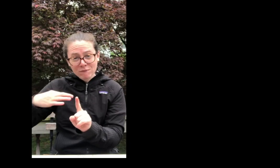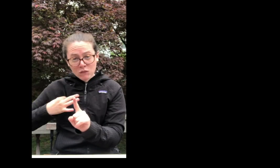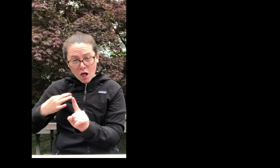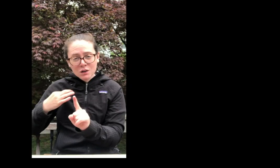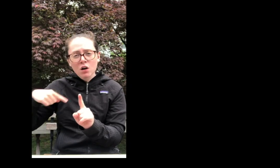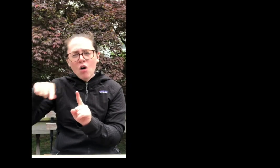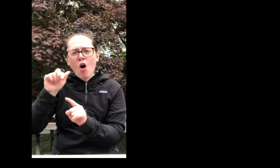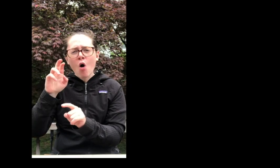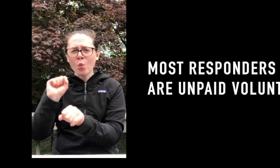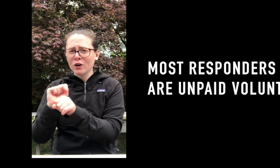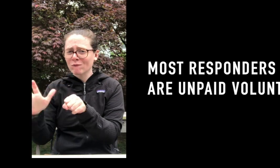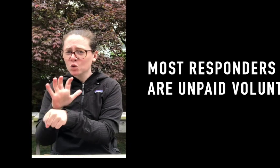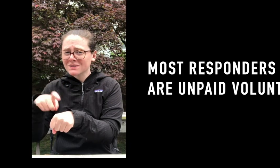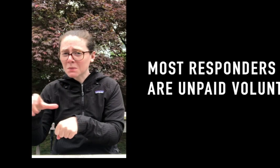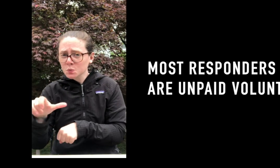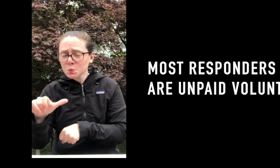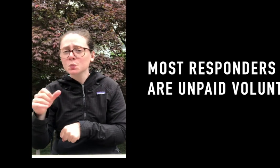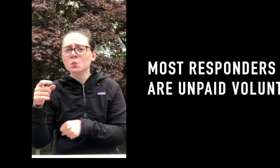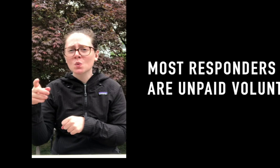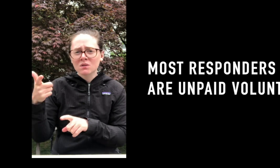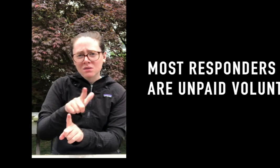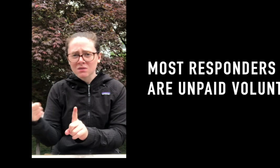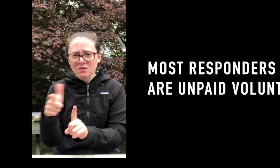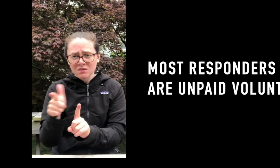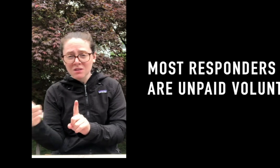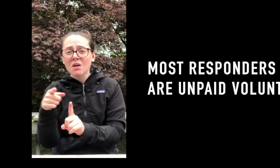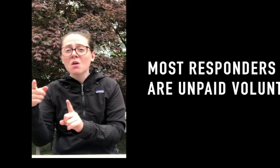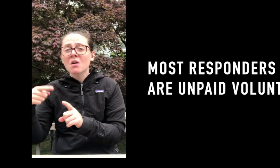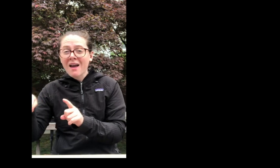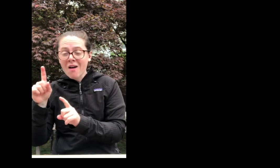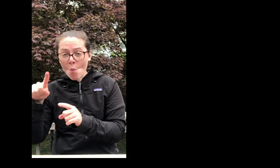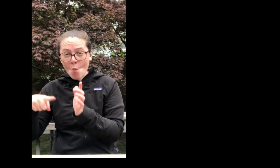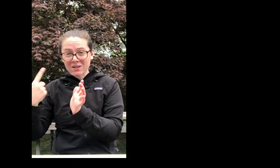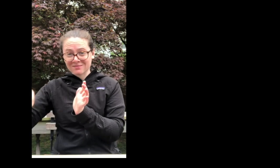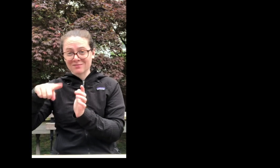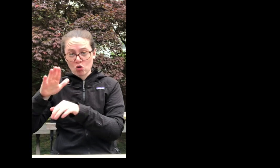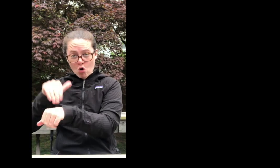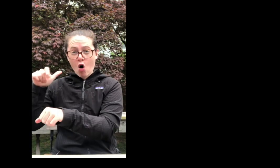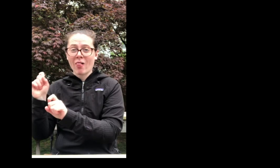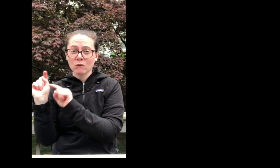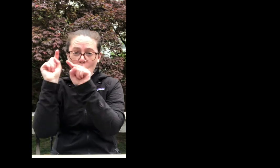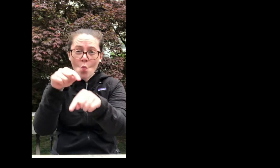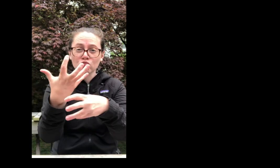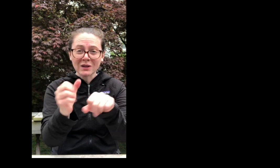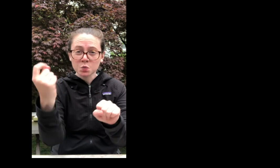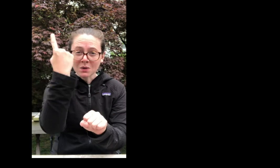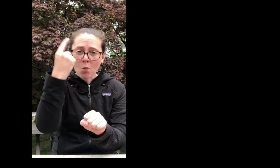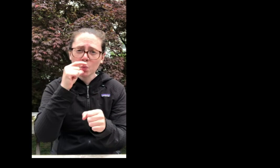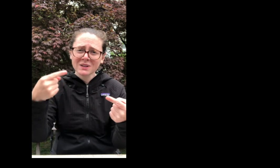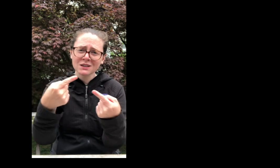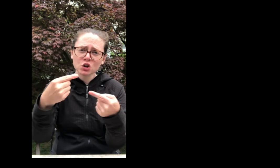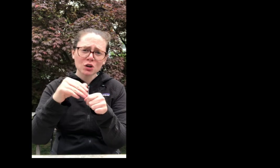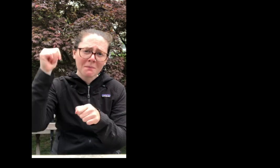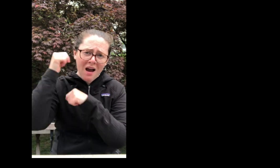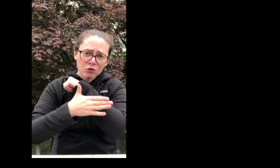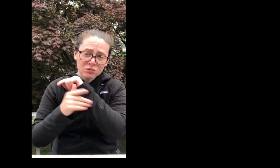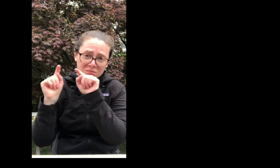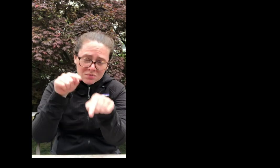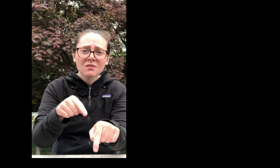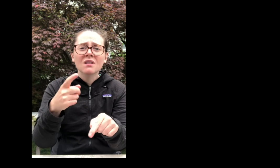SAR teams are made up of mostly volunteers who are still working their full time jobs as well. So when they are called to a rescue where someone is injured in the backcountry access to